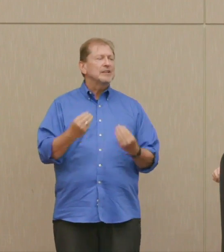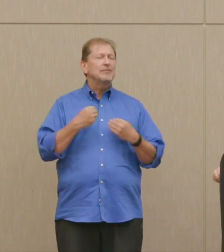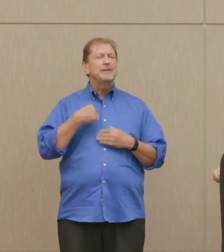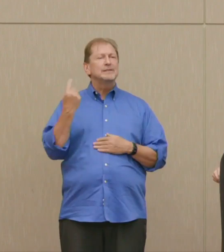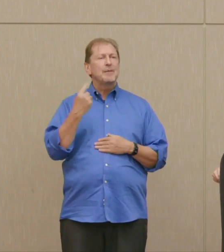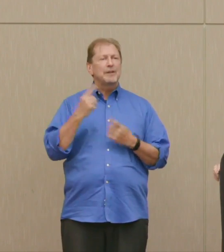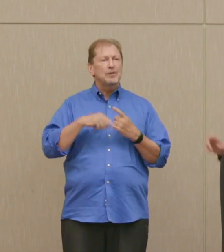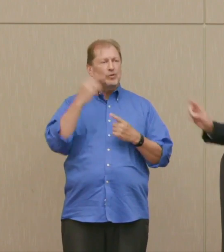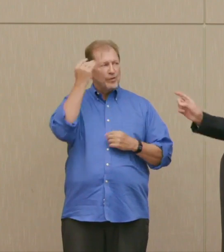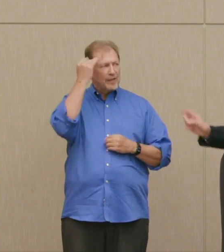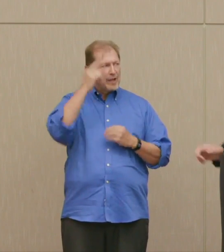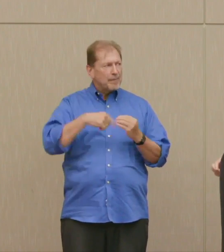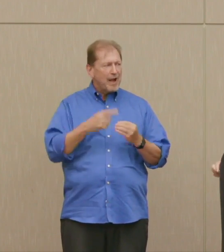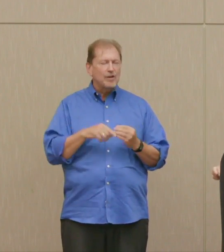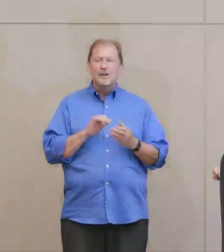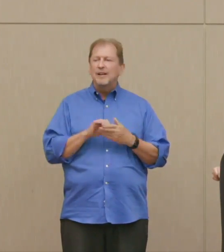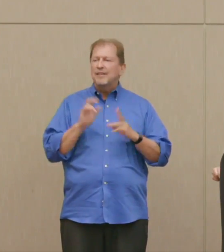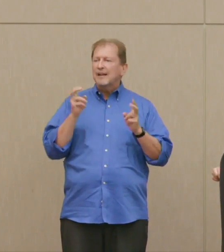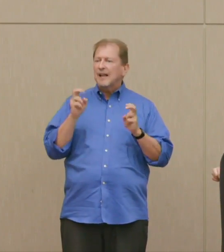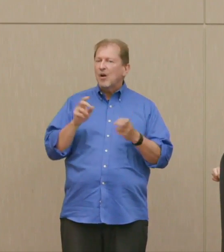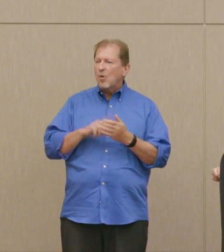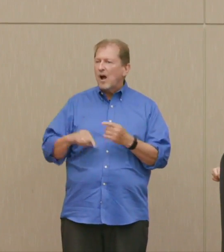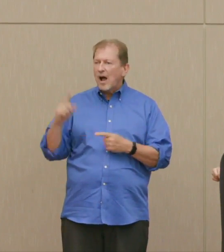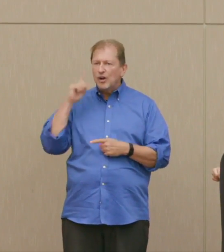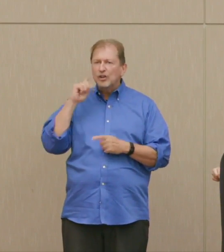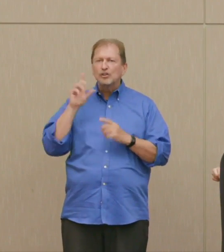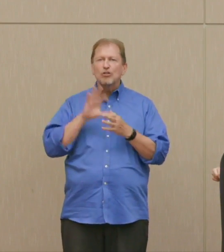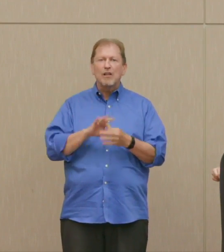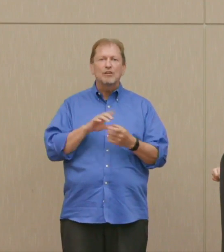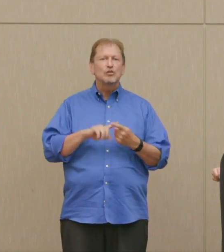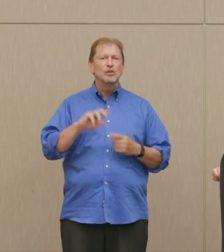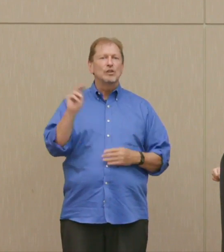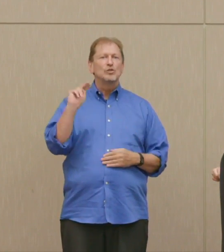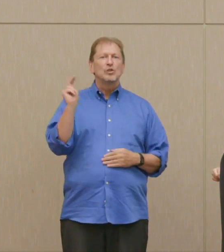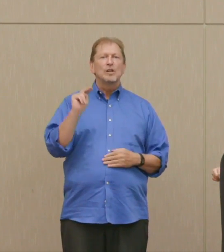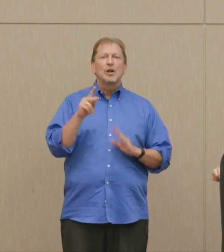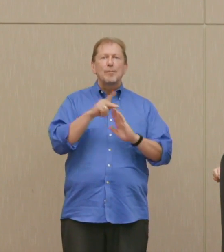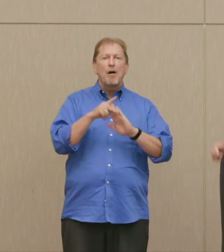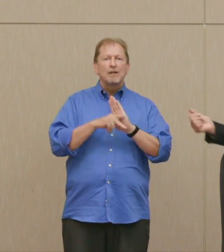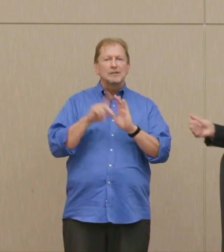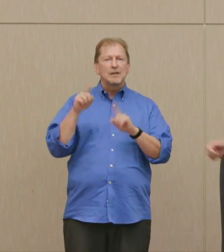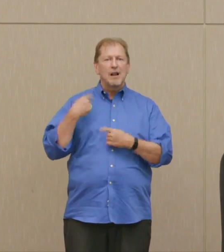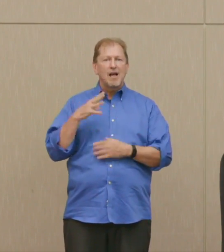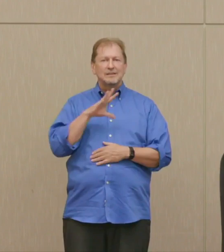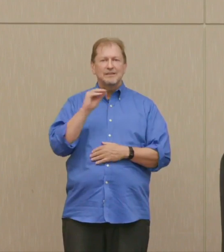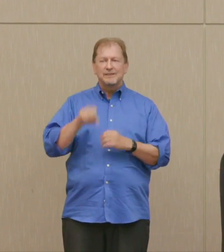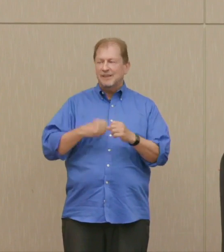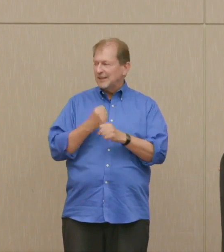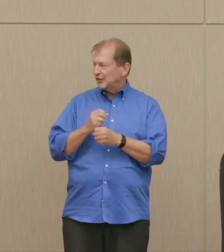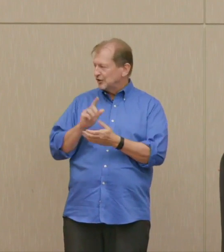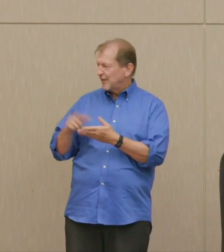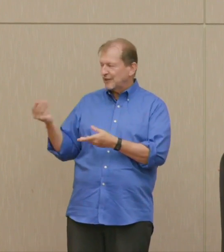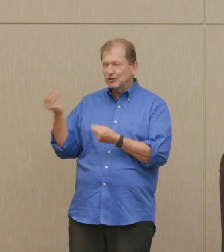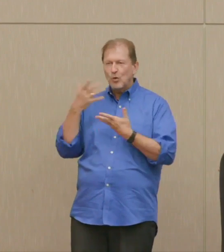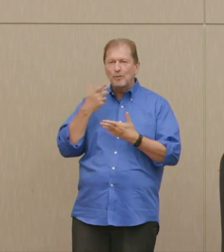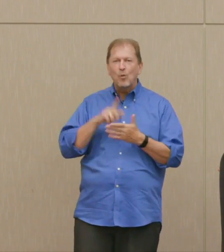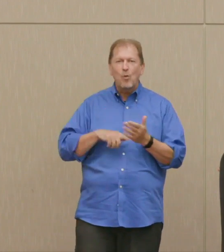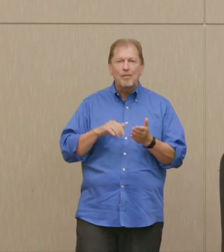about. The title, as I heard it, is Nuclear Policy Over the Last 50 Years. That's what I was told.